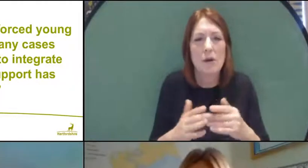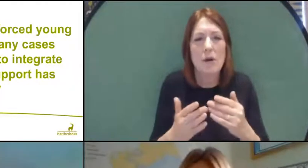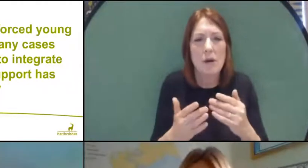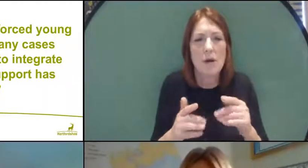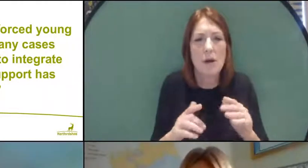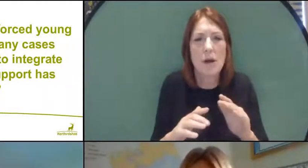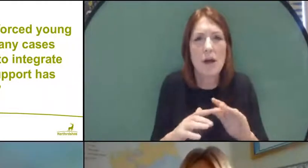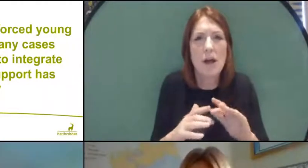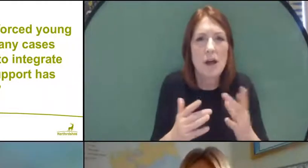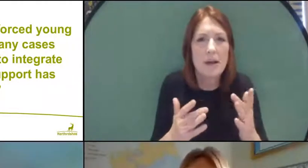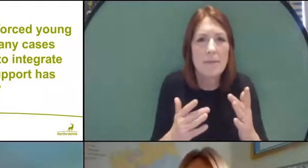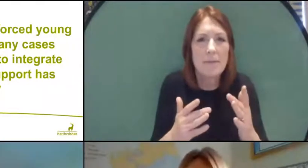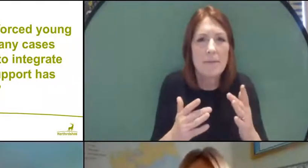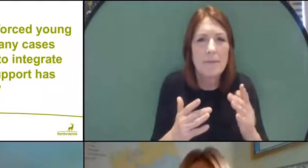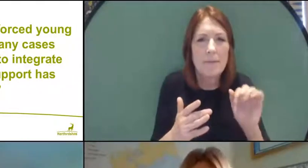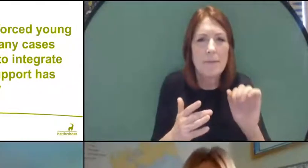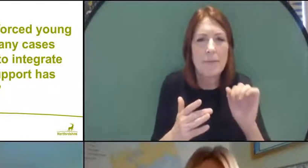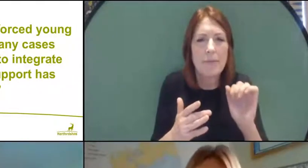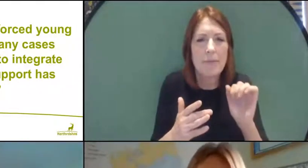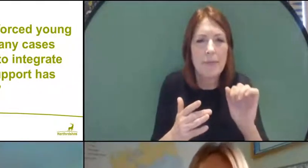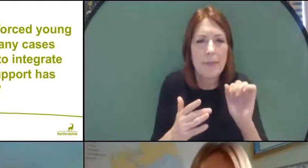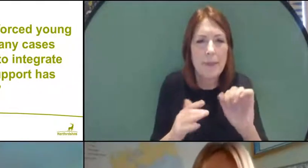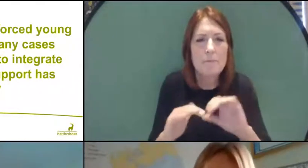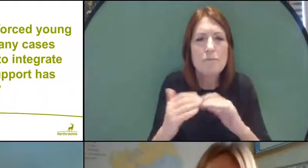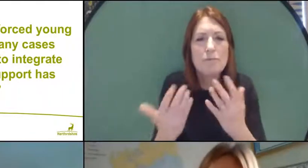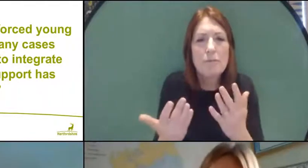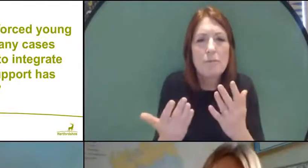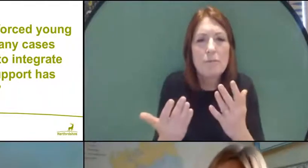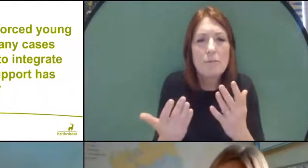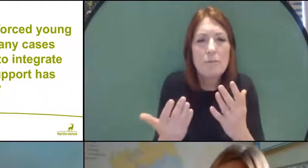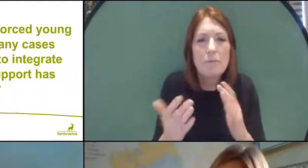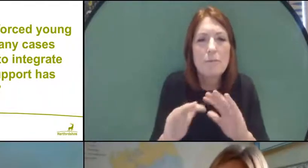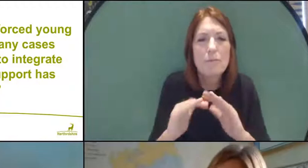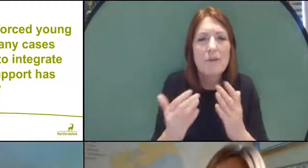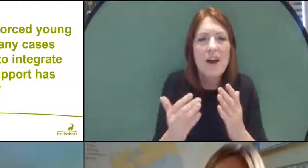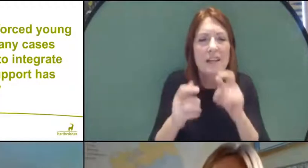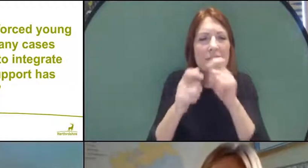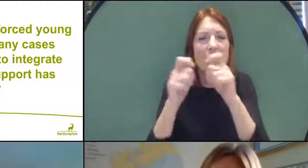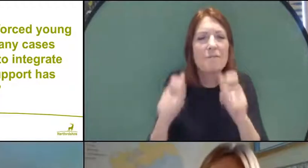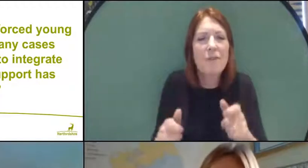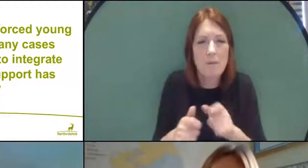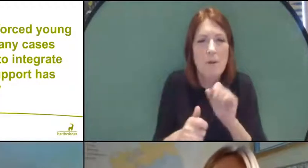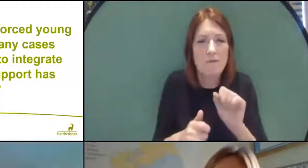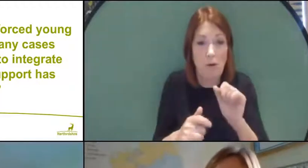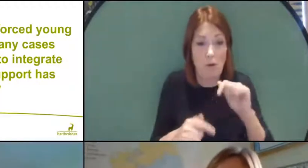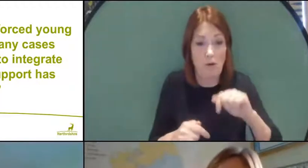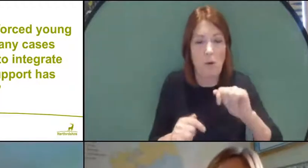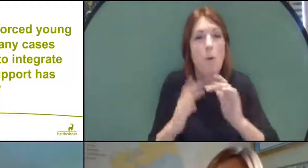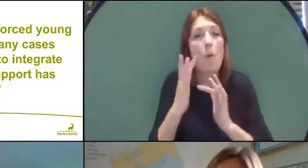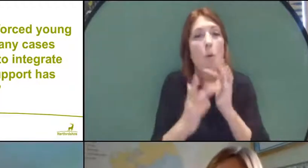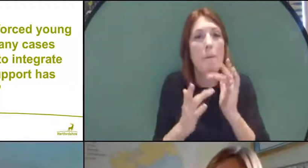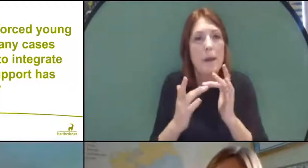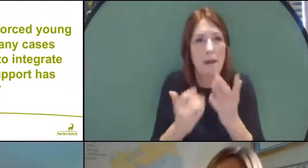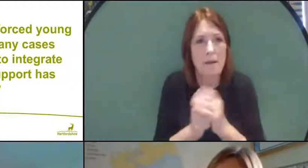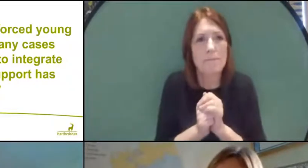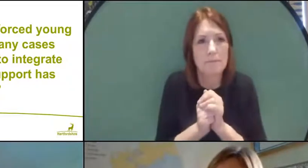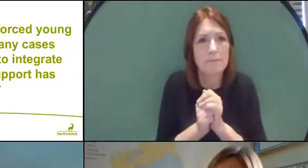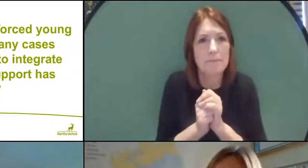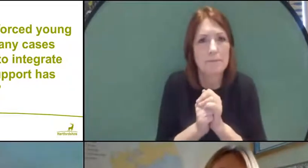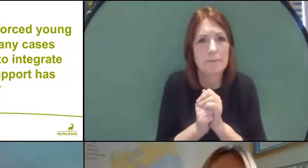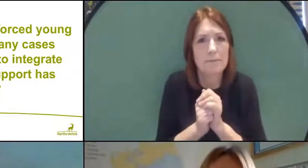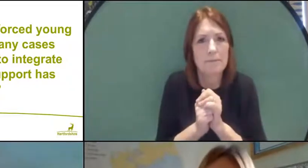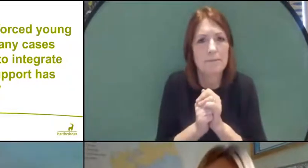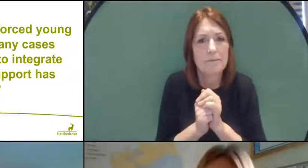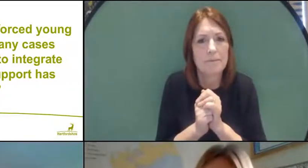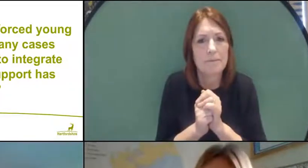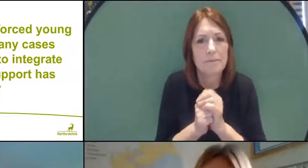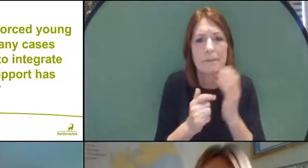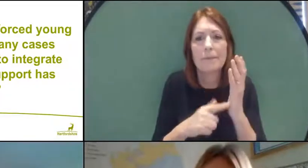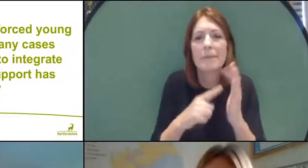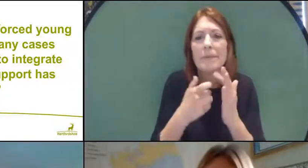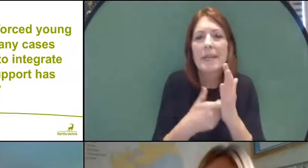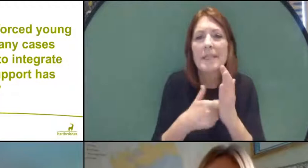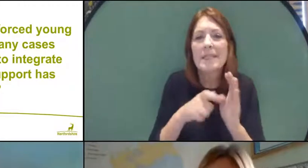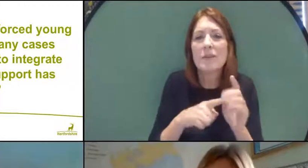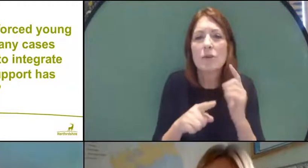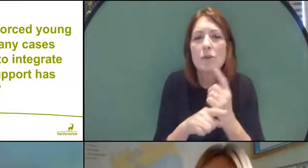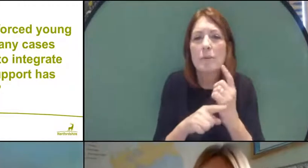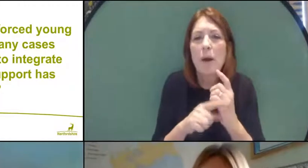which is the framework for this webinar. Terry mentioned the website at the beginning